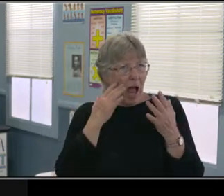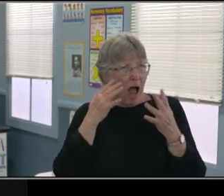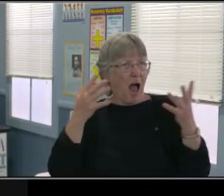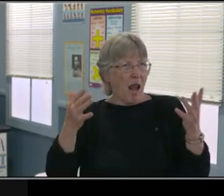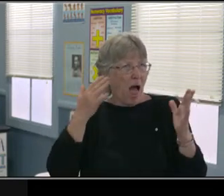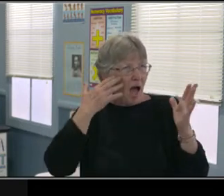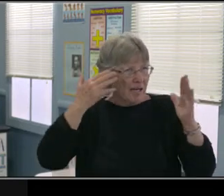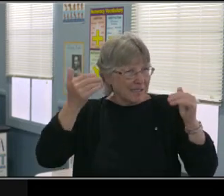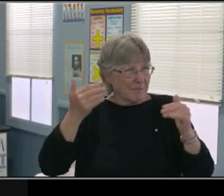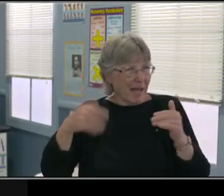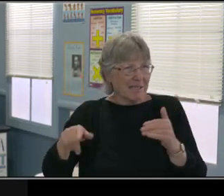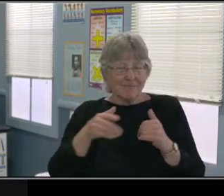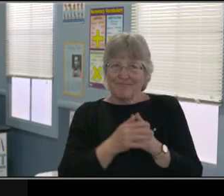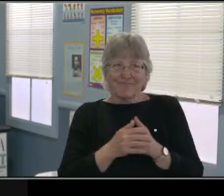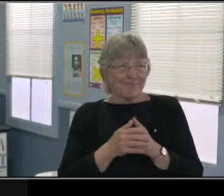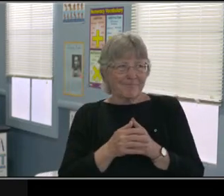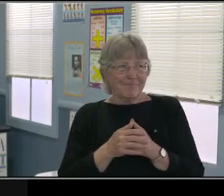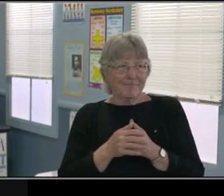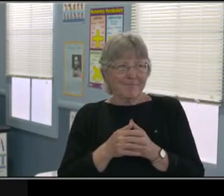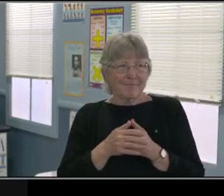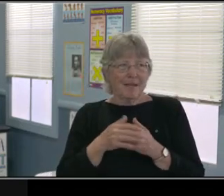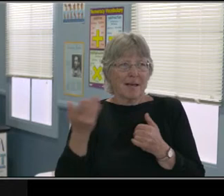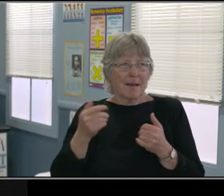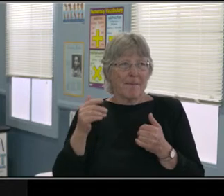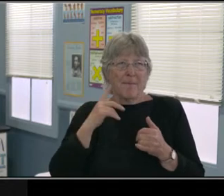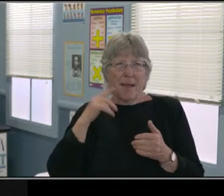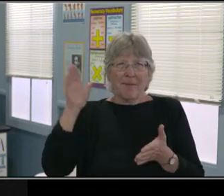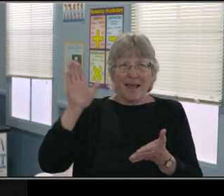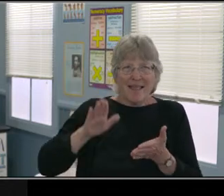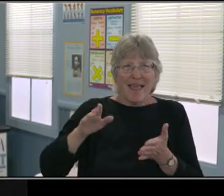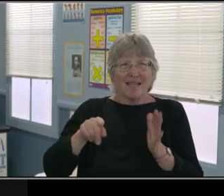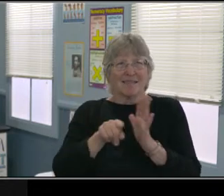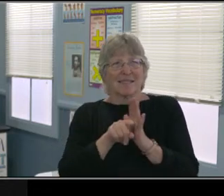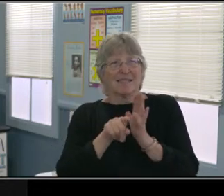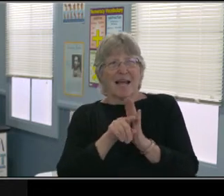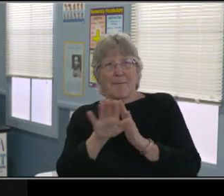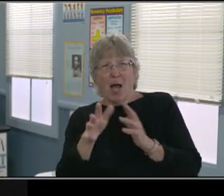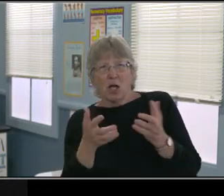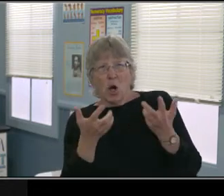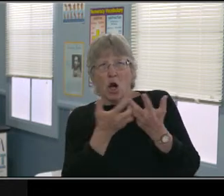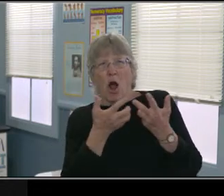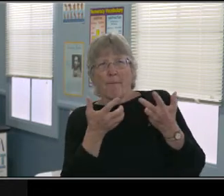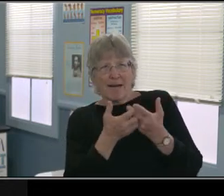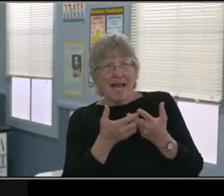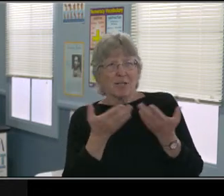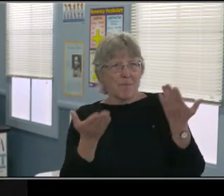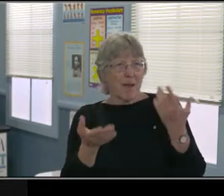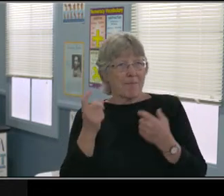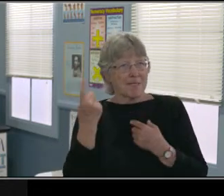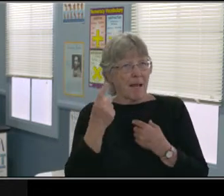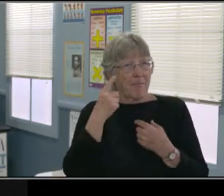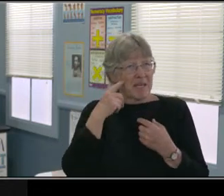we have students who they're really good online. They're good connecting with their classrooms. As soon as the teacher says,